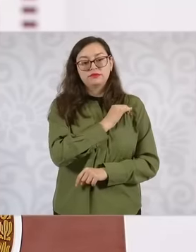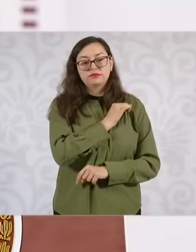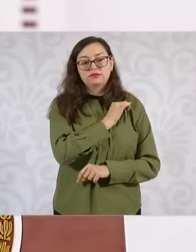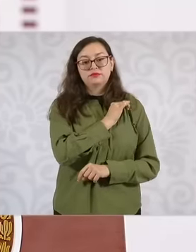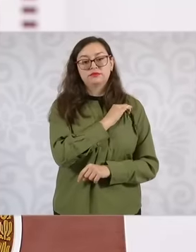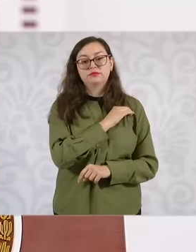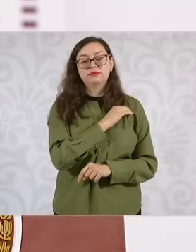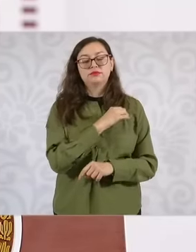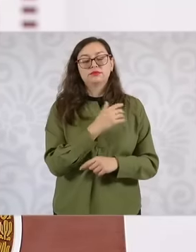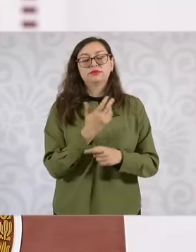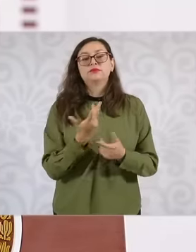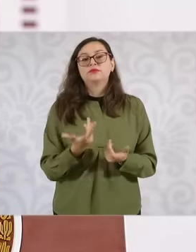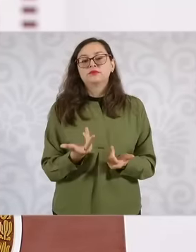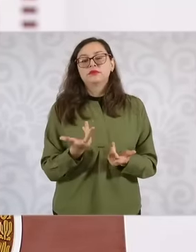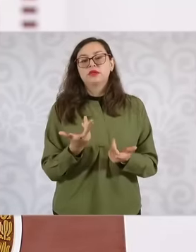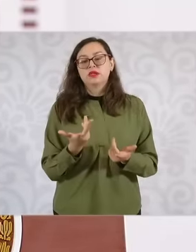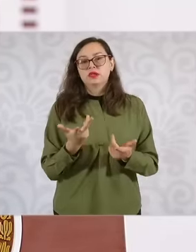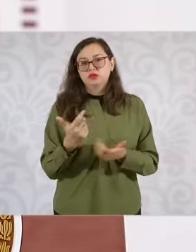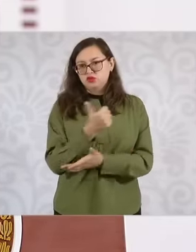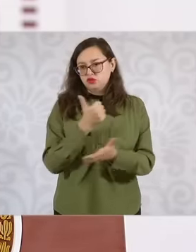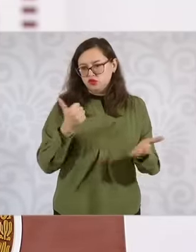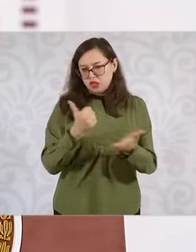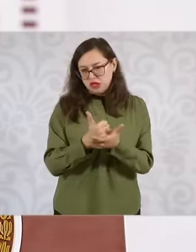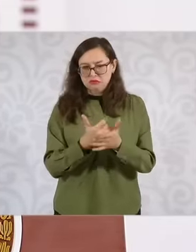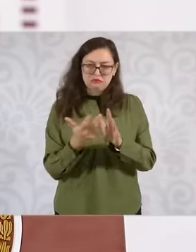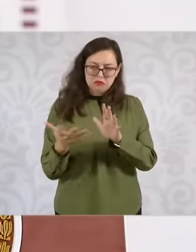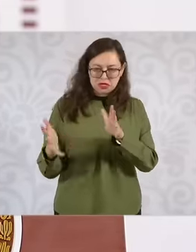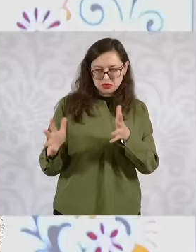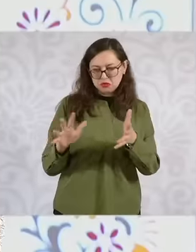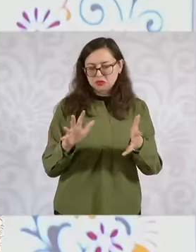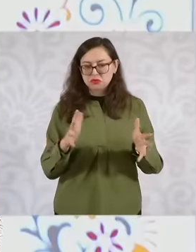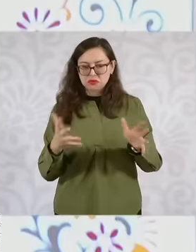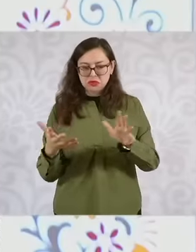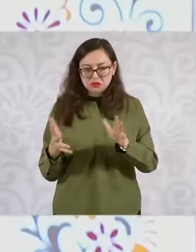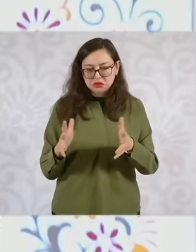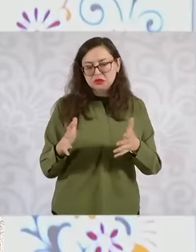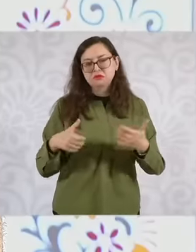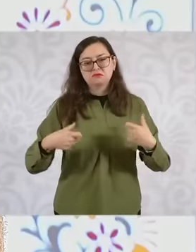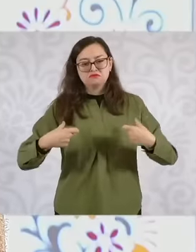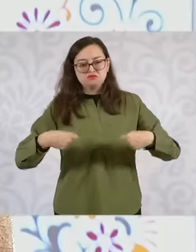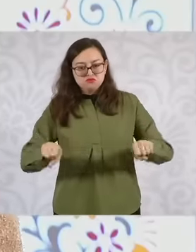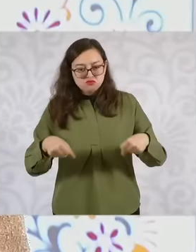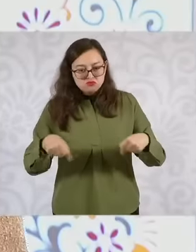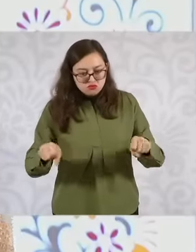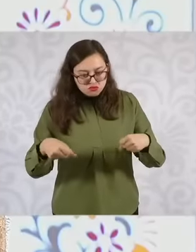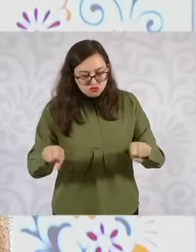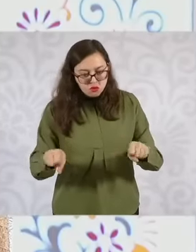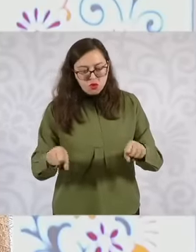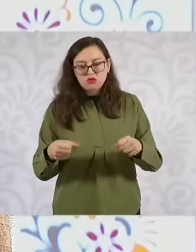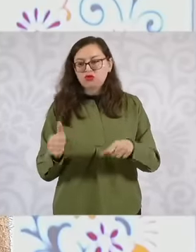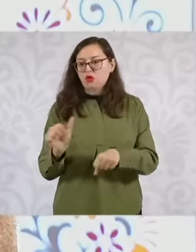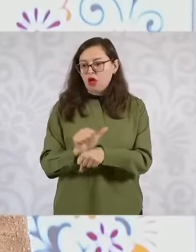country, medium cities, large cities, they deliver by motorcycle, some by car, some by